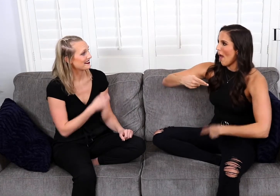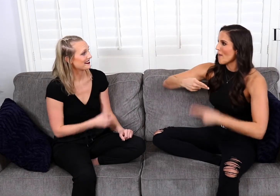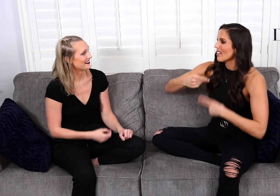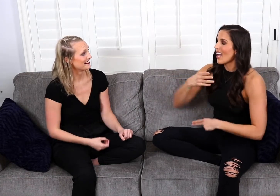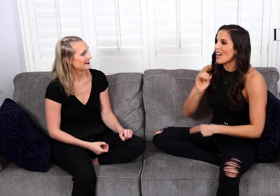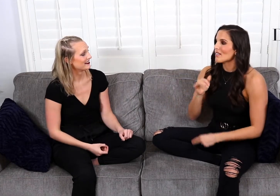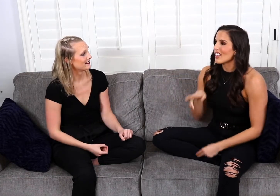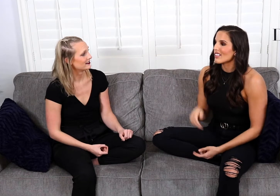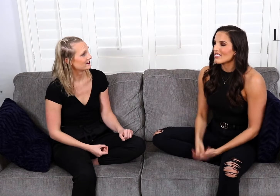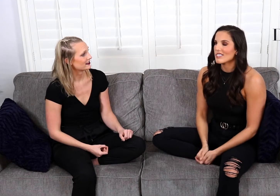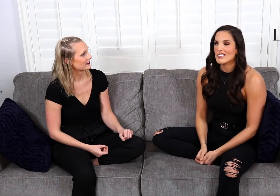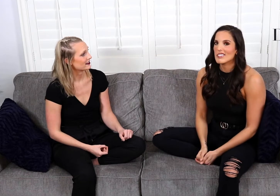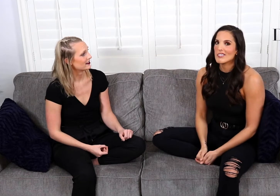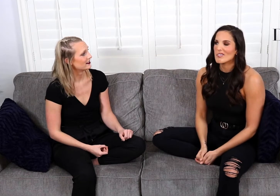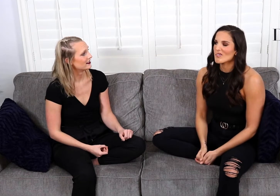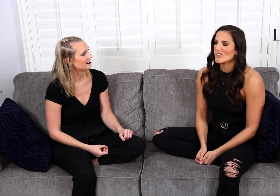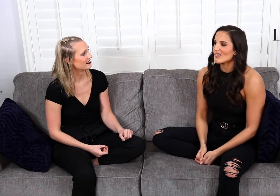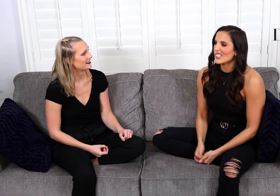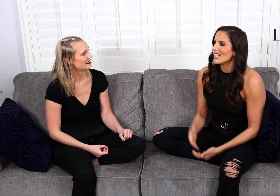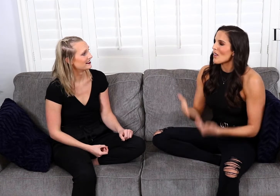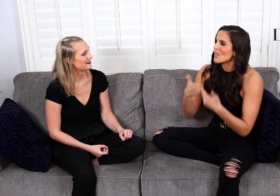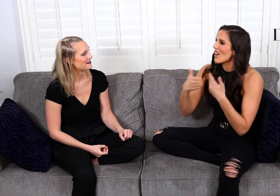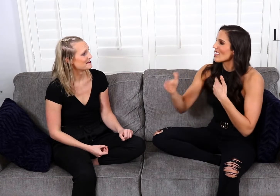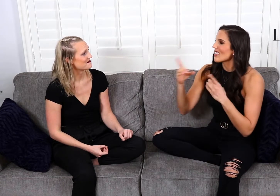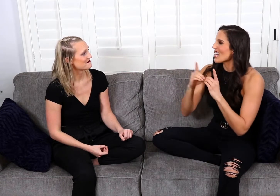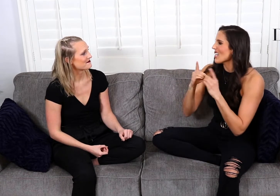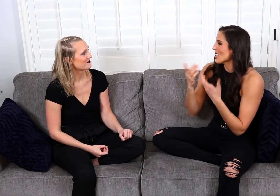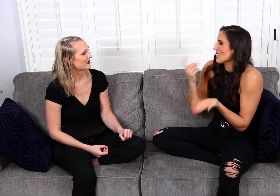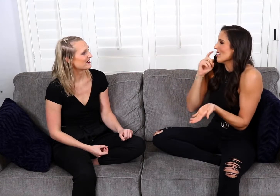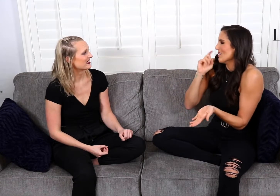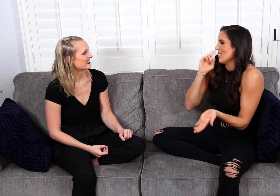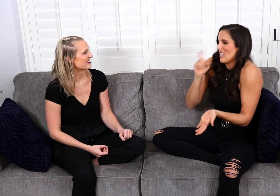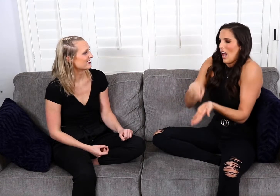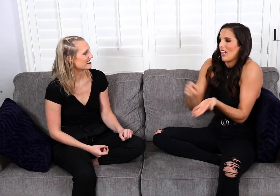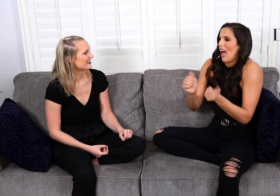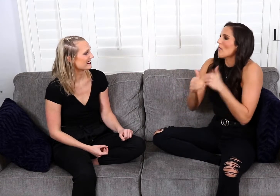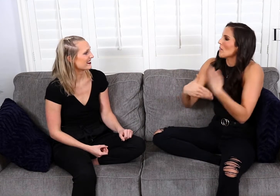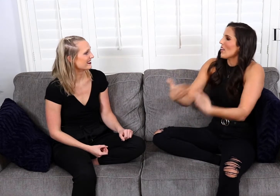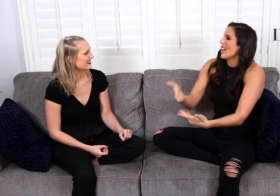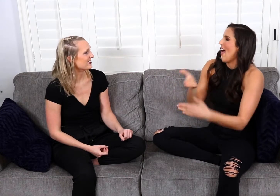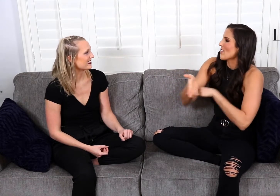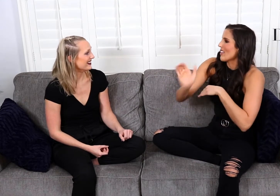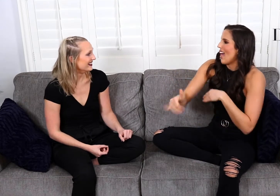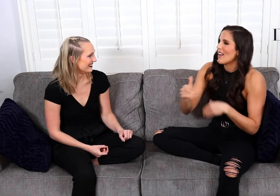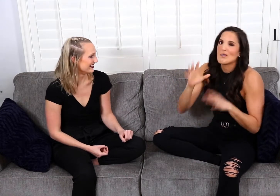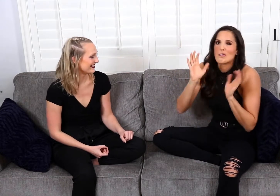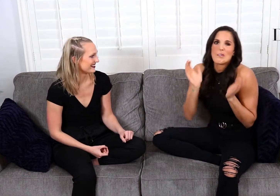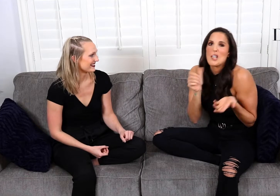FirstAid and wrap up my leg and I was like, ugh. The rest of the date, you already know how it went after that.